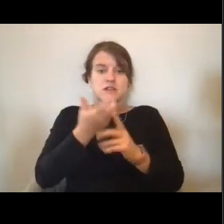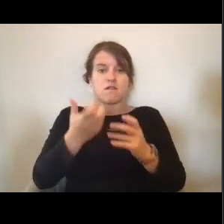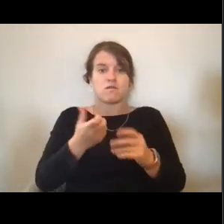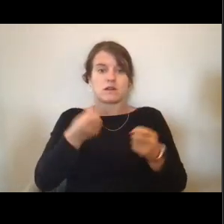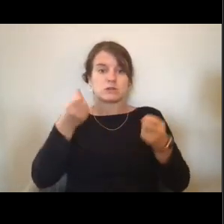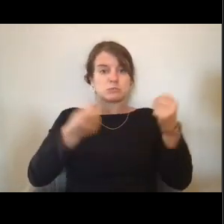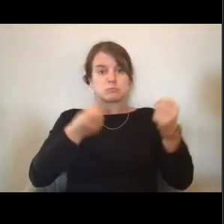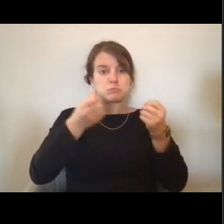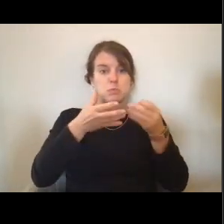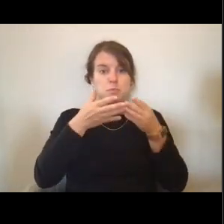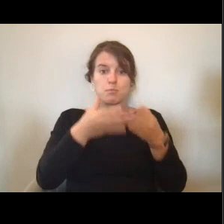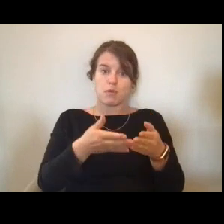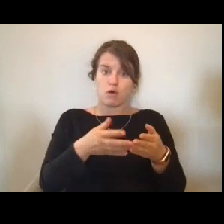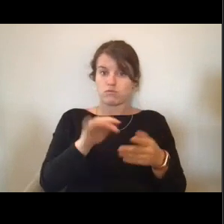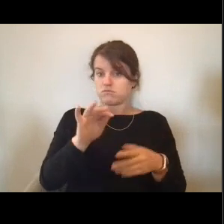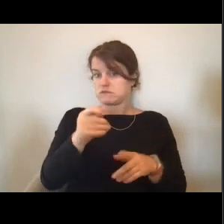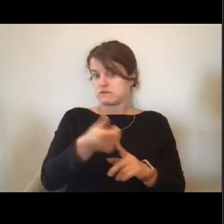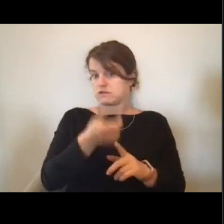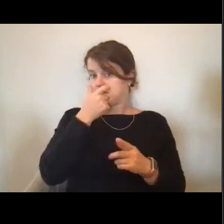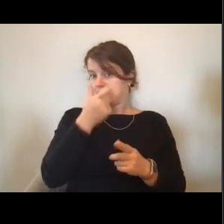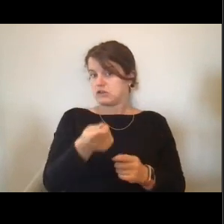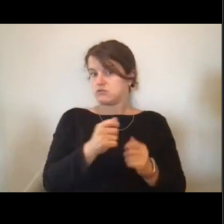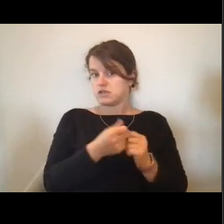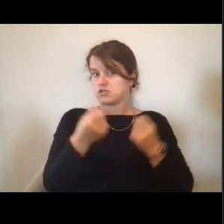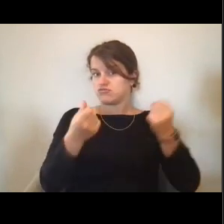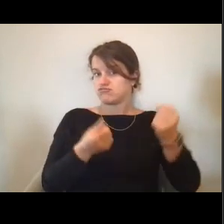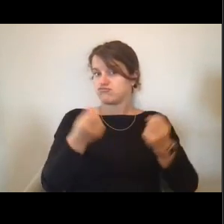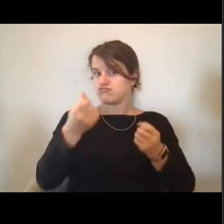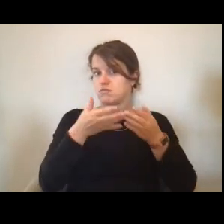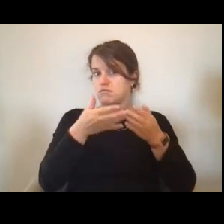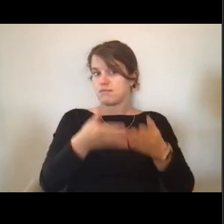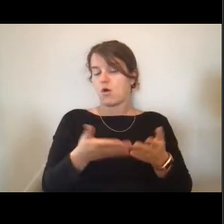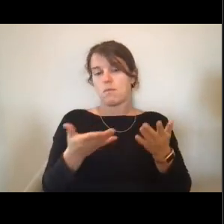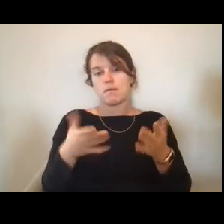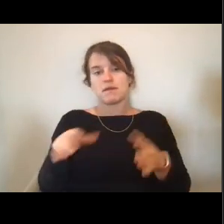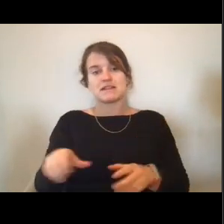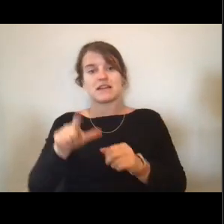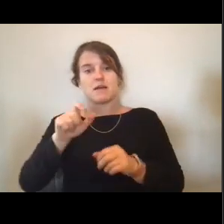So if you're interested in doing lab research and driving a small boat,